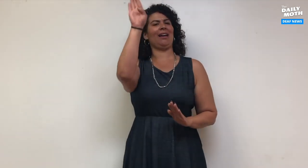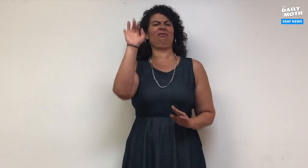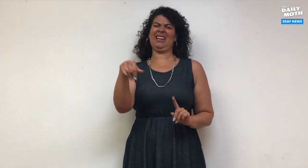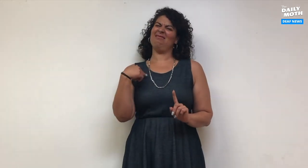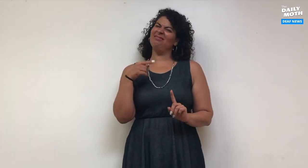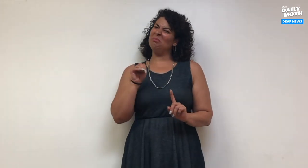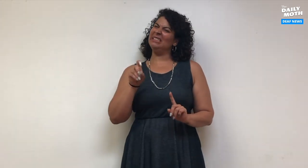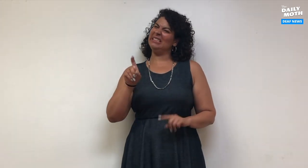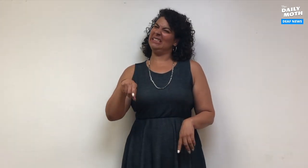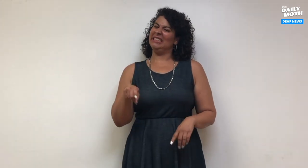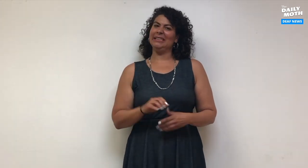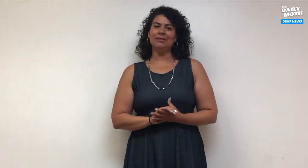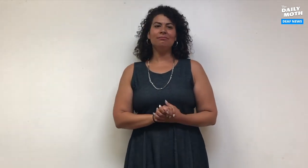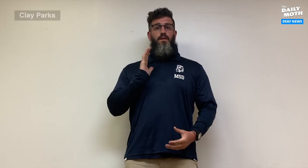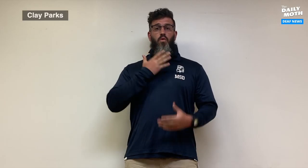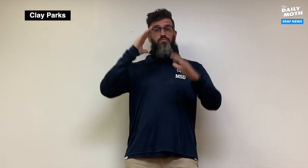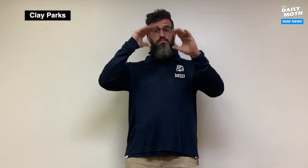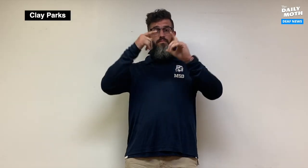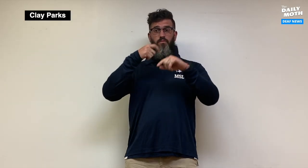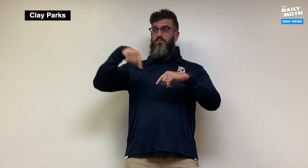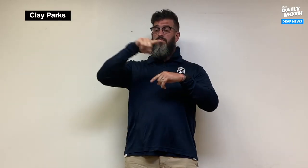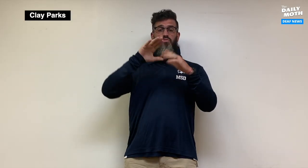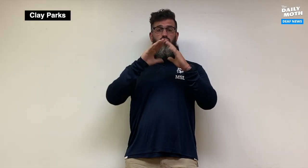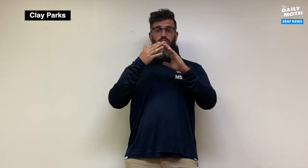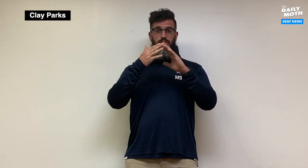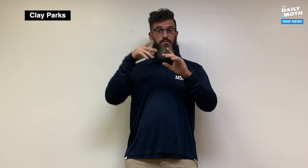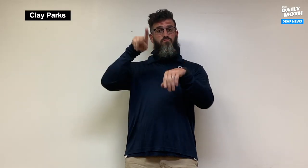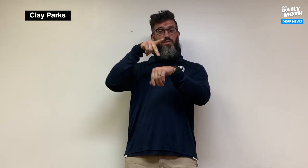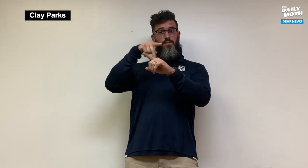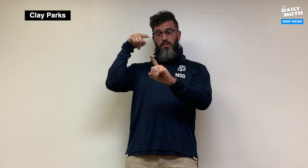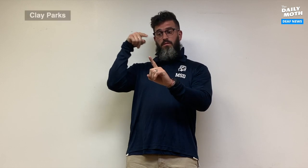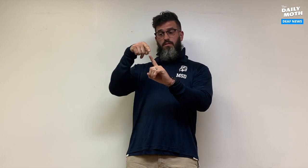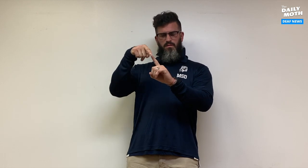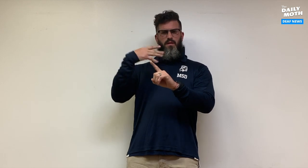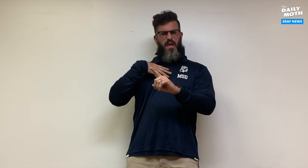That's what MSD really needs. Our deaf community expects to have a principal to have